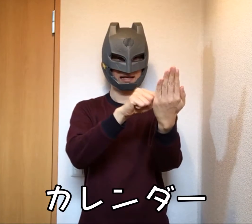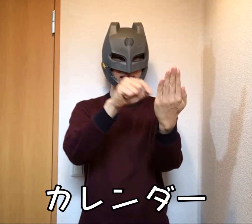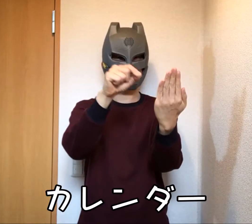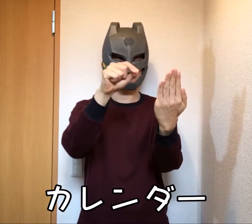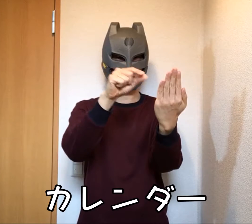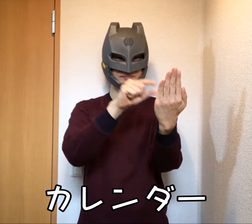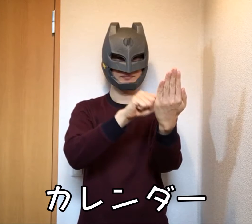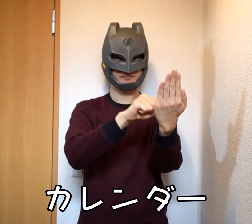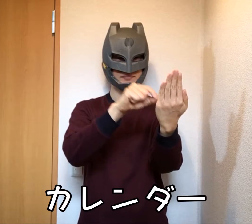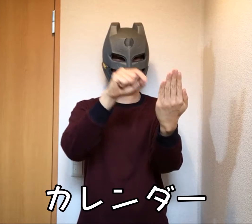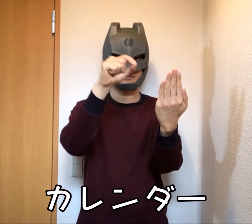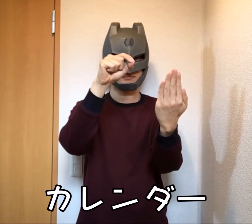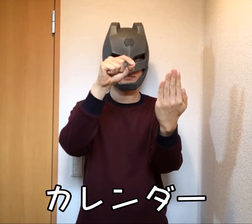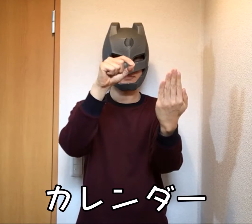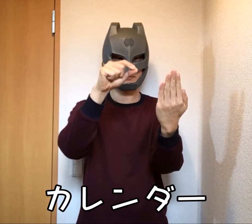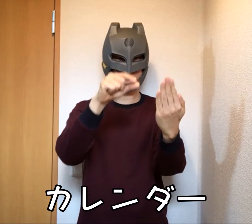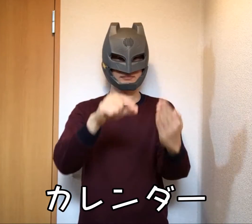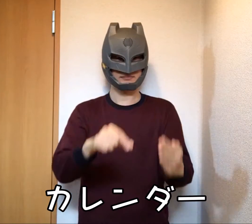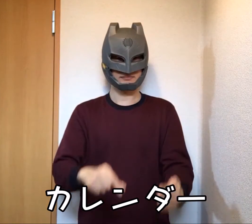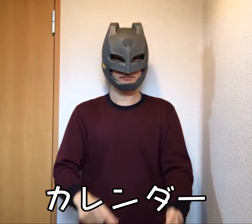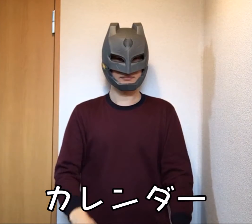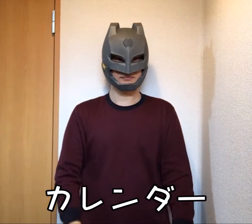Calendar